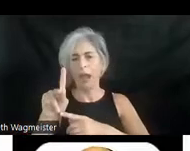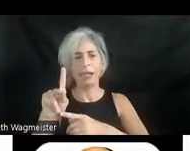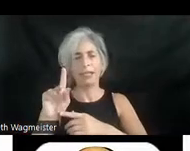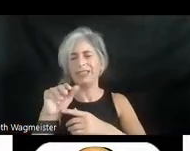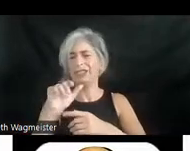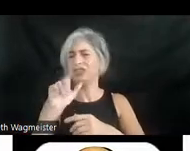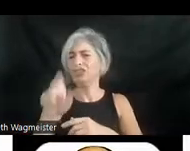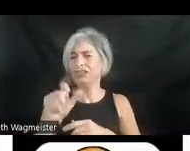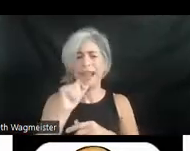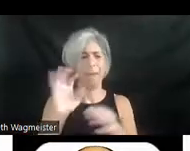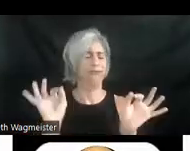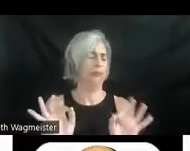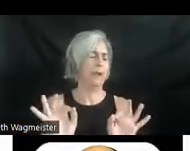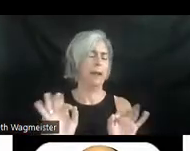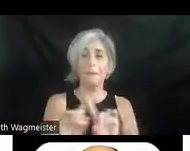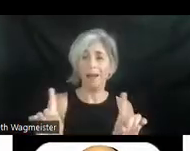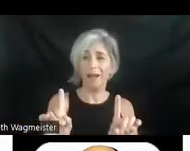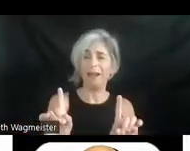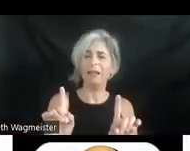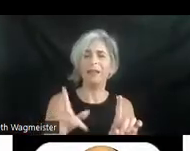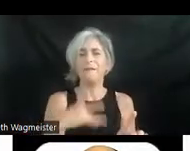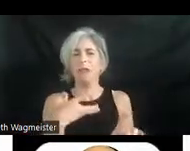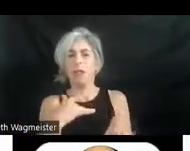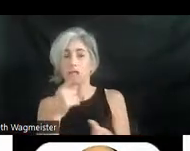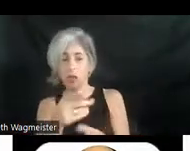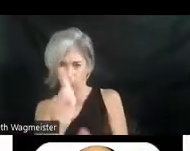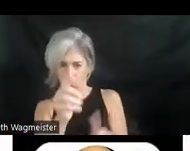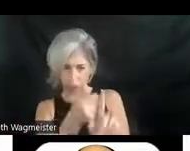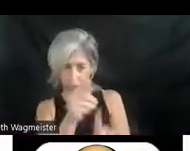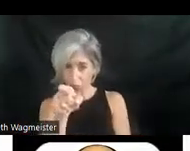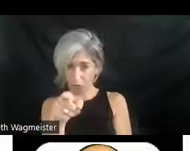right. Just let's get a sense of it. You're blind. You don't have access to the image.